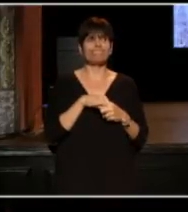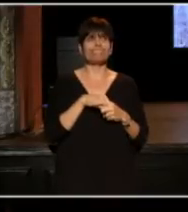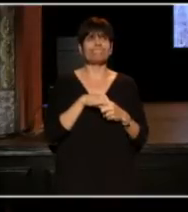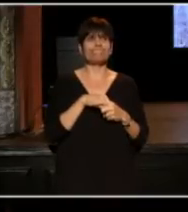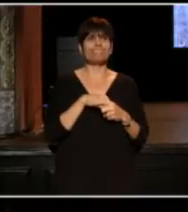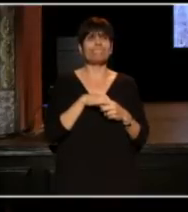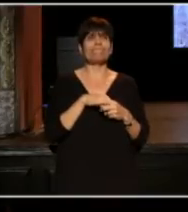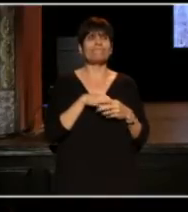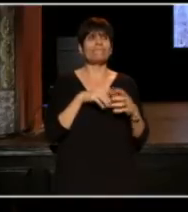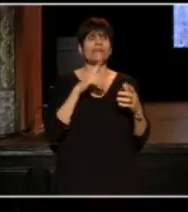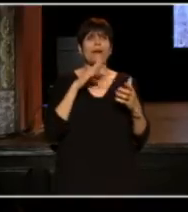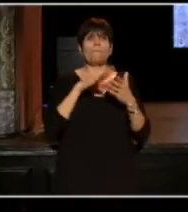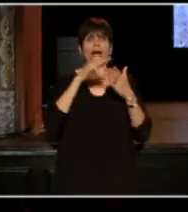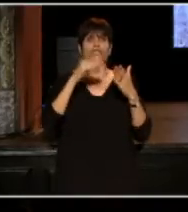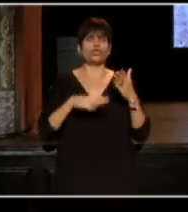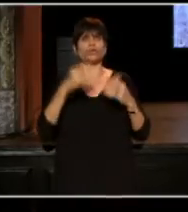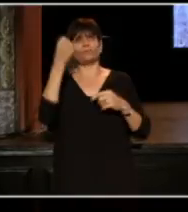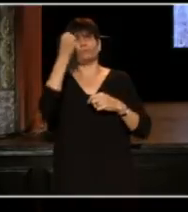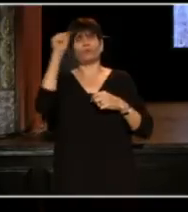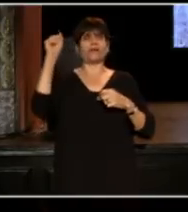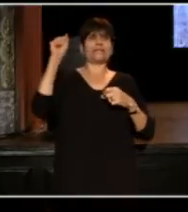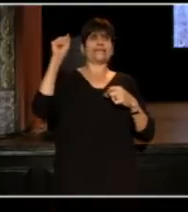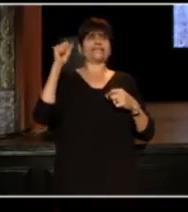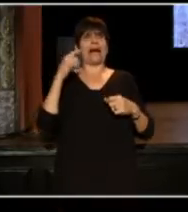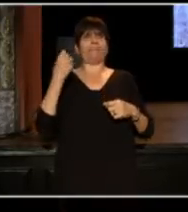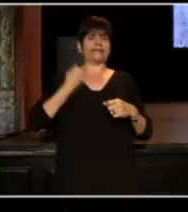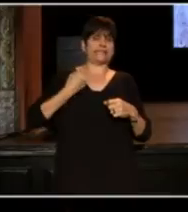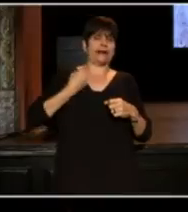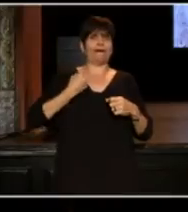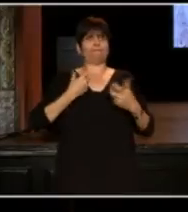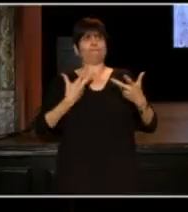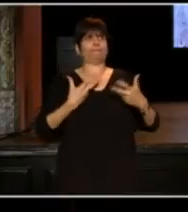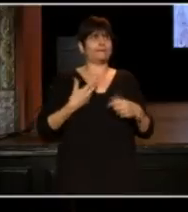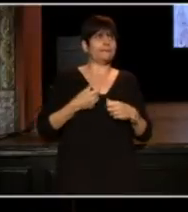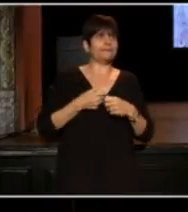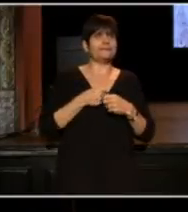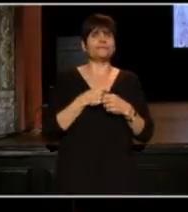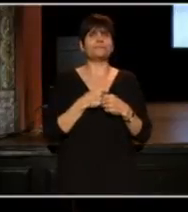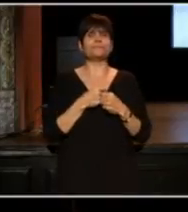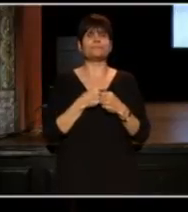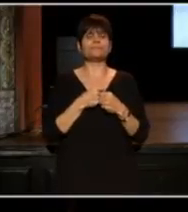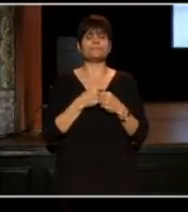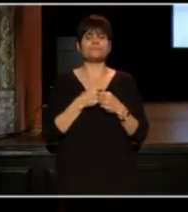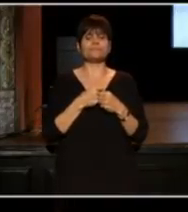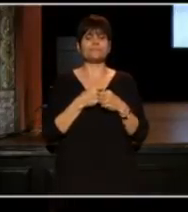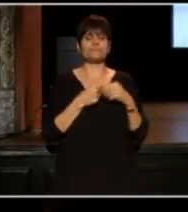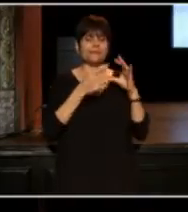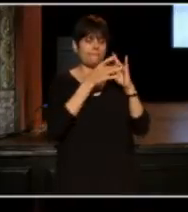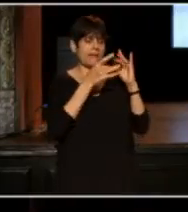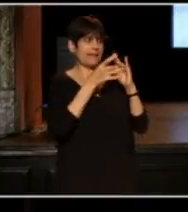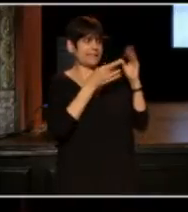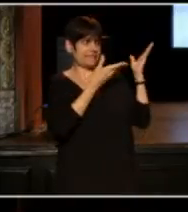Got me on my protesting in coco puffs because they've got to be racists, but these messages get in.